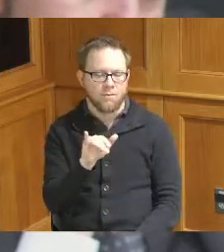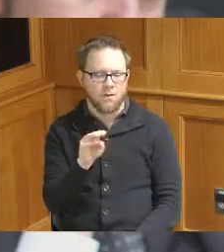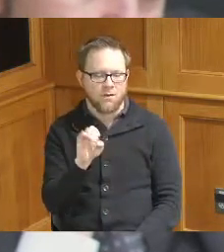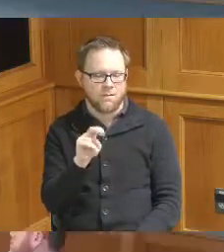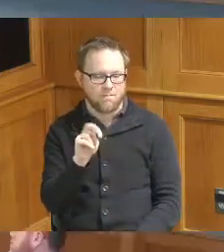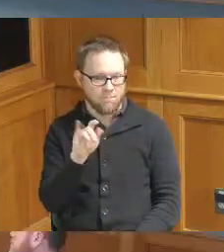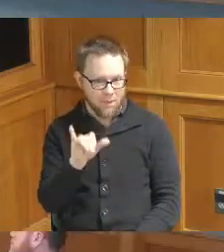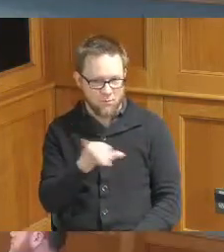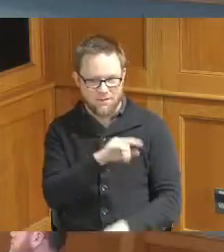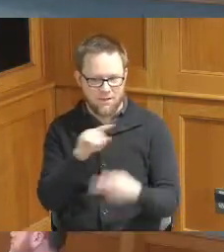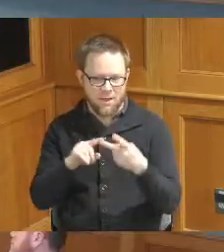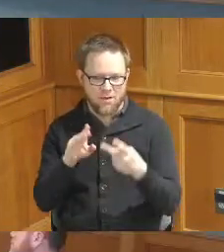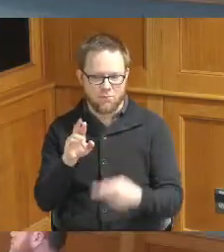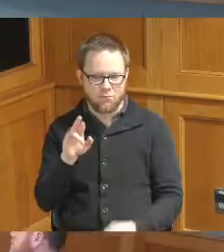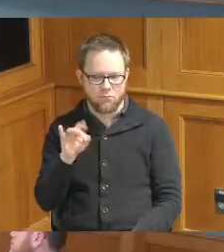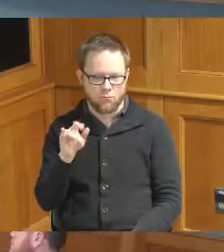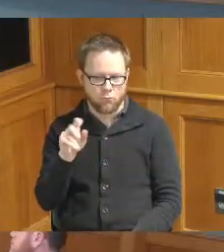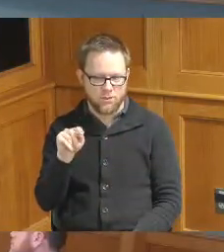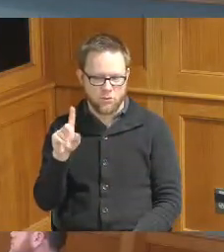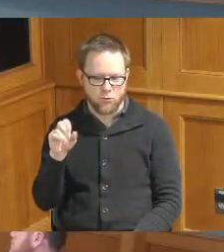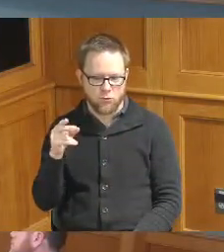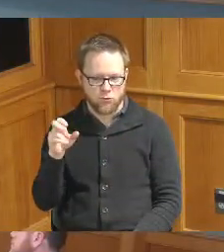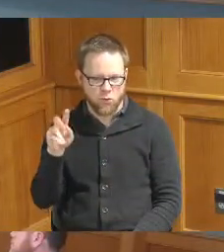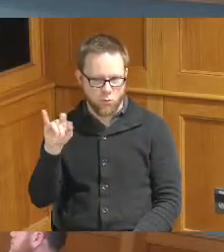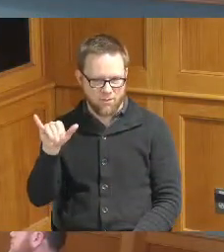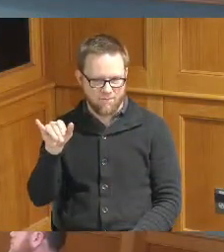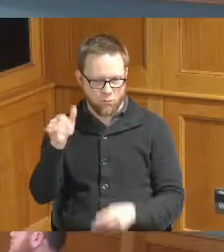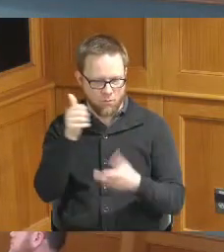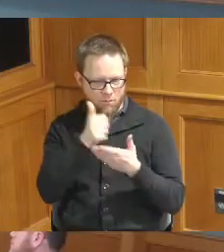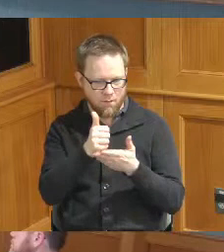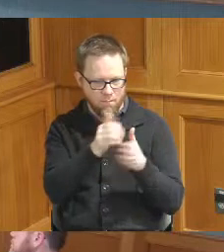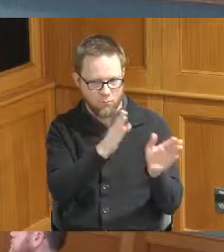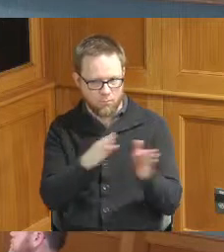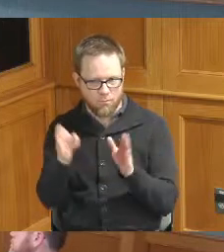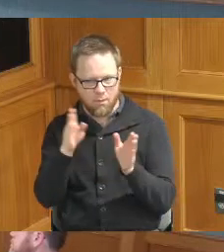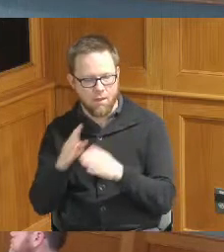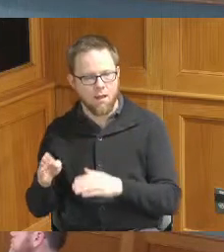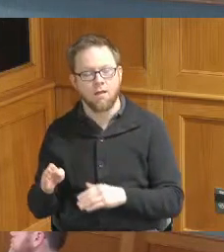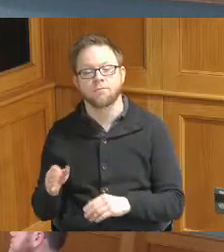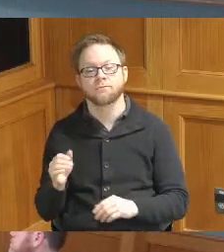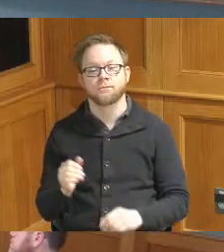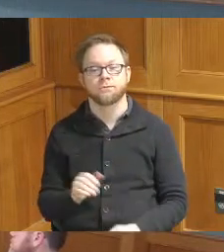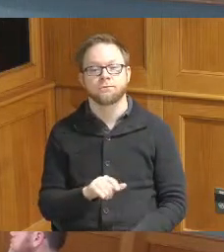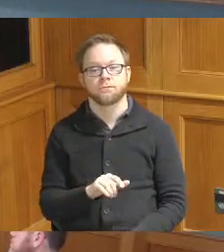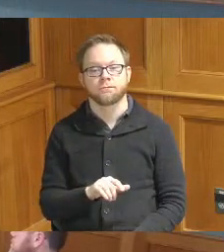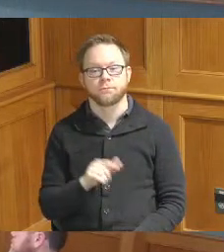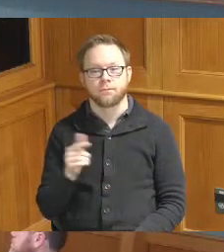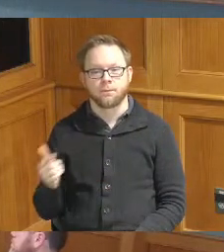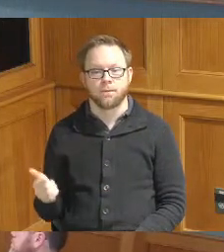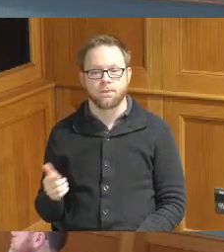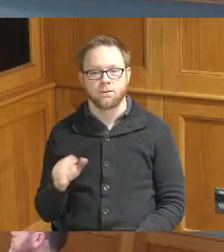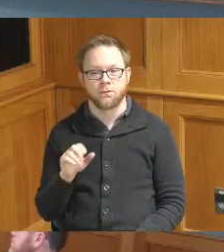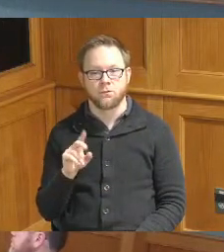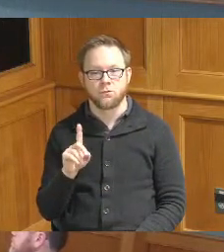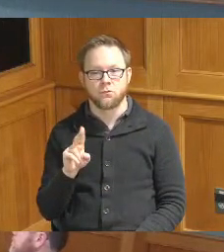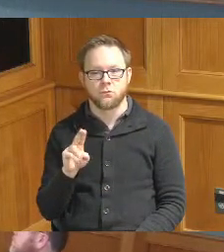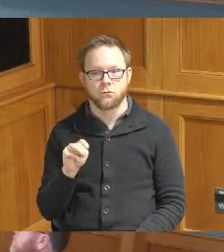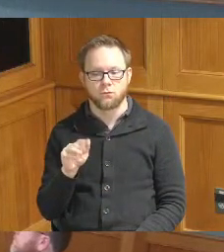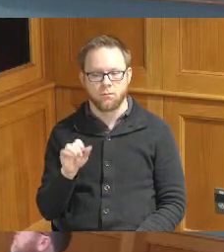you sure do thank you Madam chair just a few things also attended as was said earlier Dusty